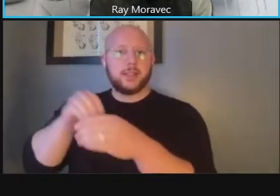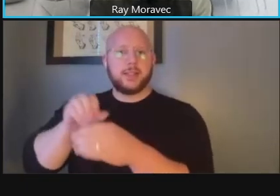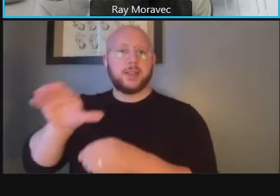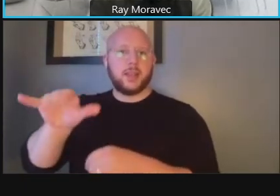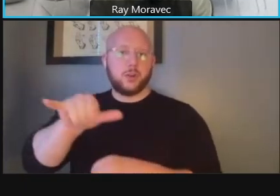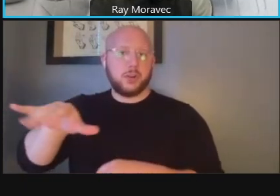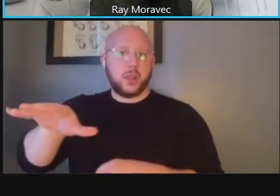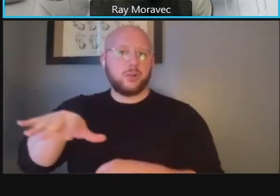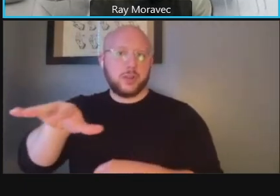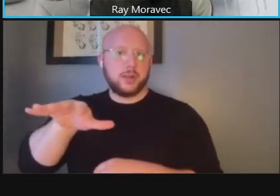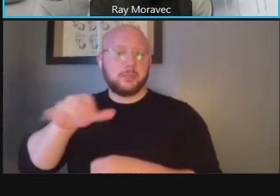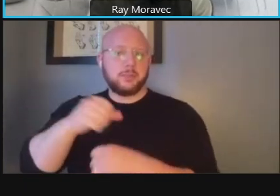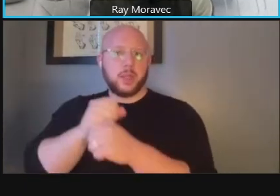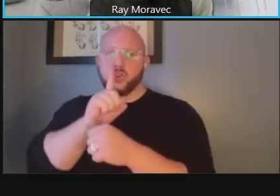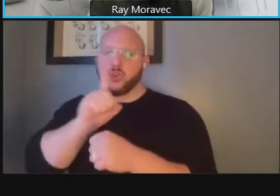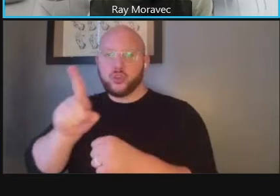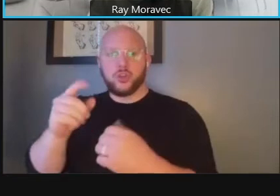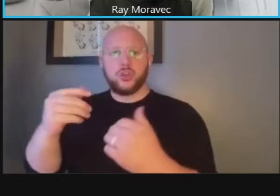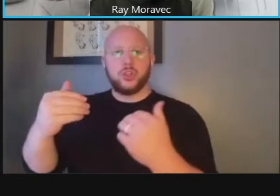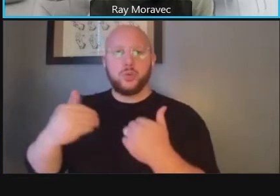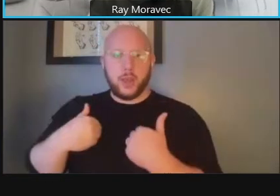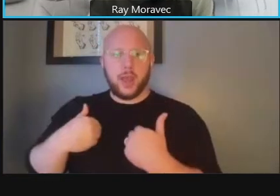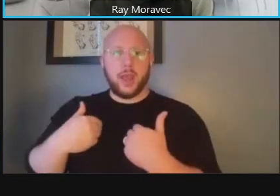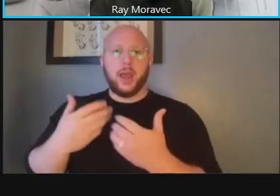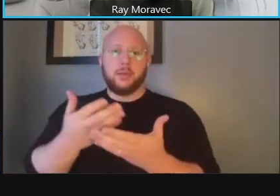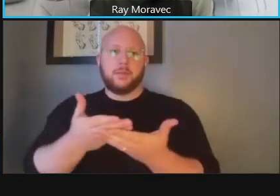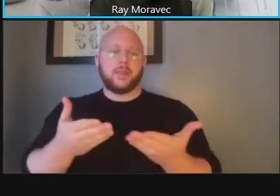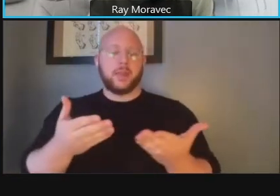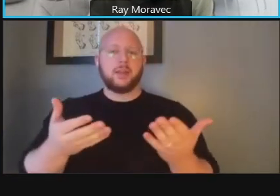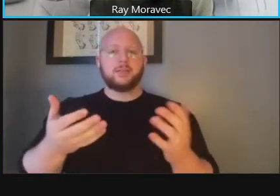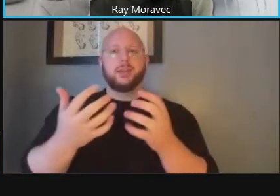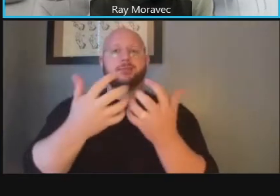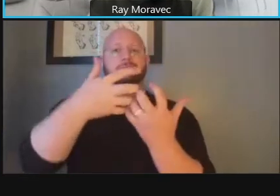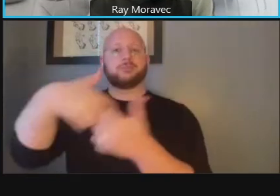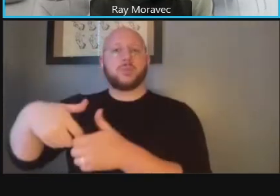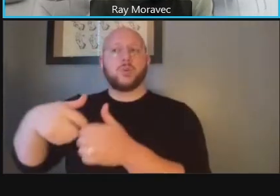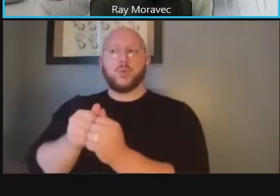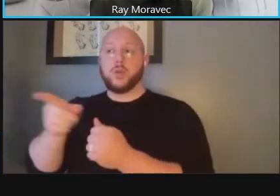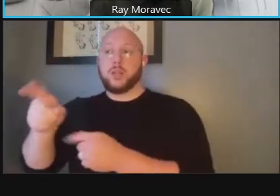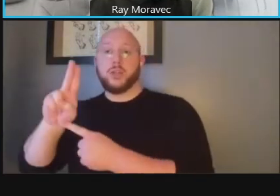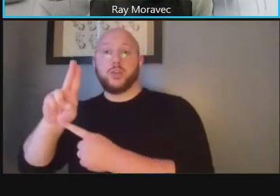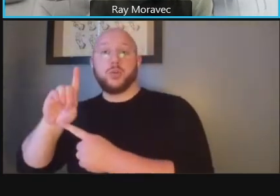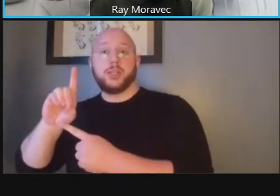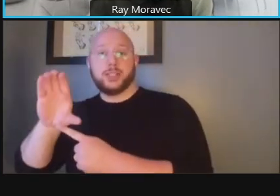their plan along with the vision that we come up here with in the concept development stage